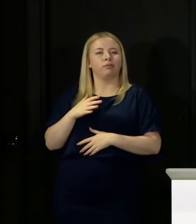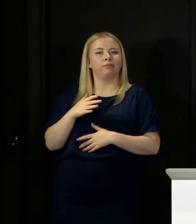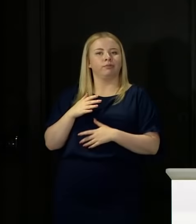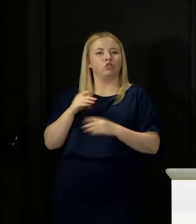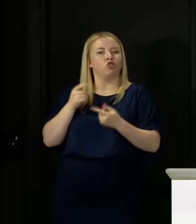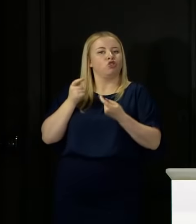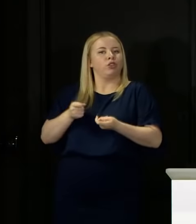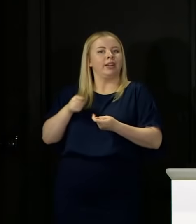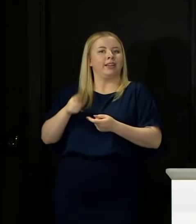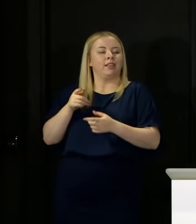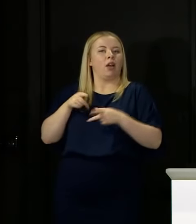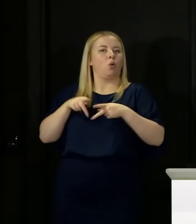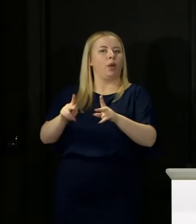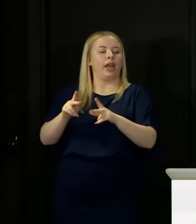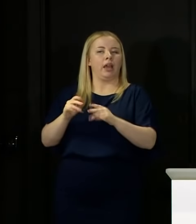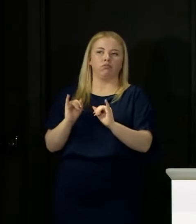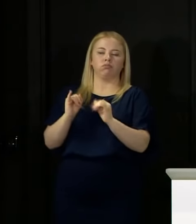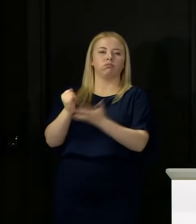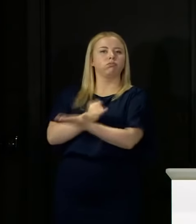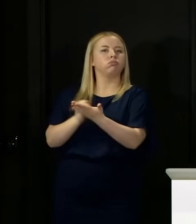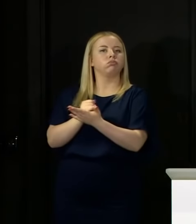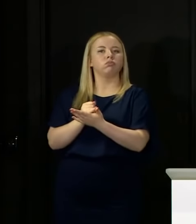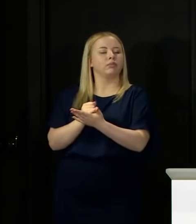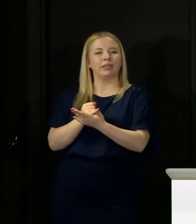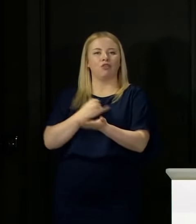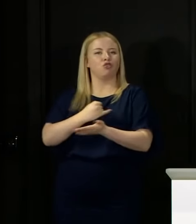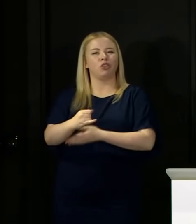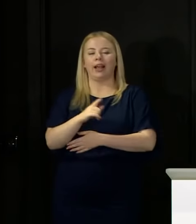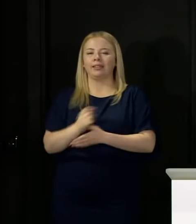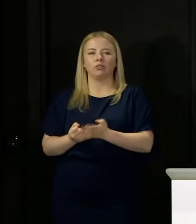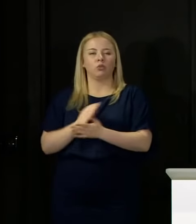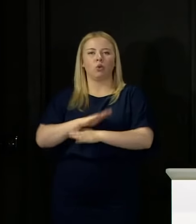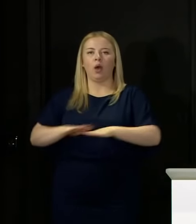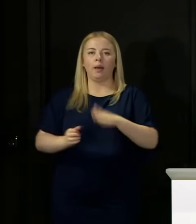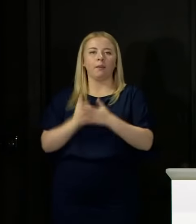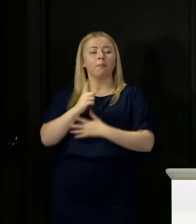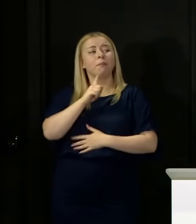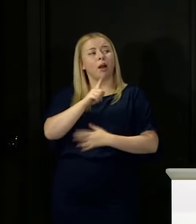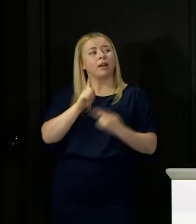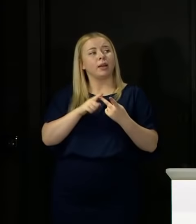To go back to the point the Deputy First Minister made I think in his opening remarks, three